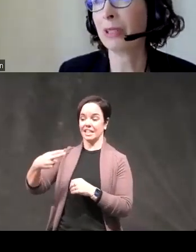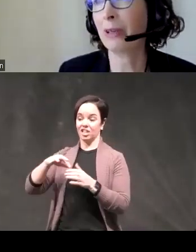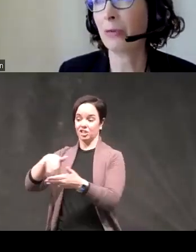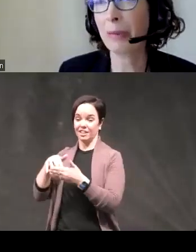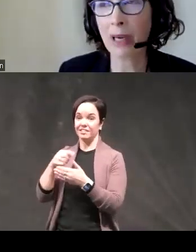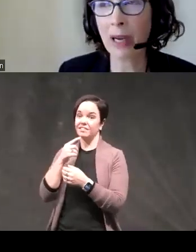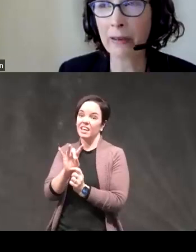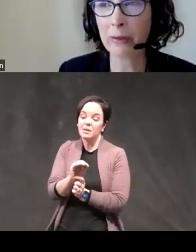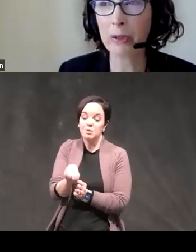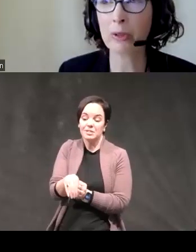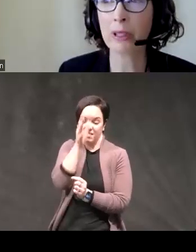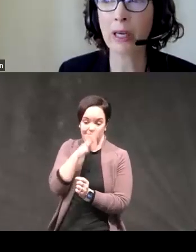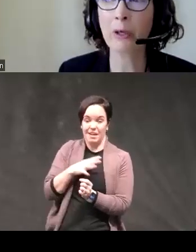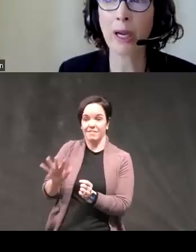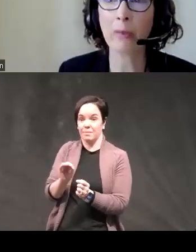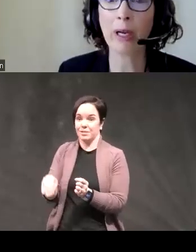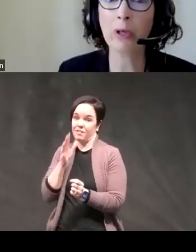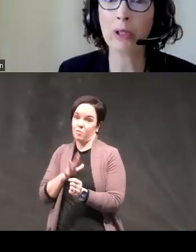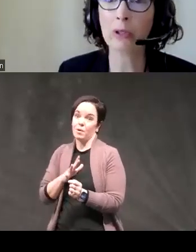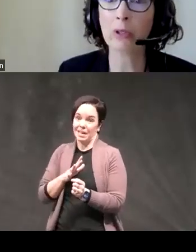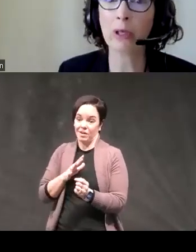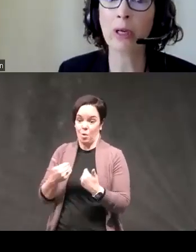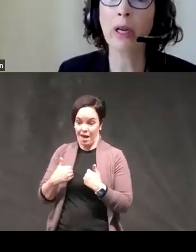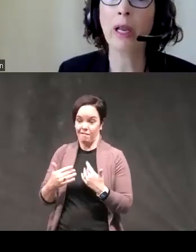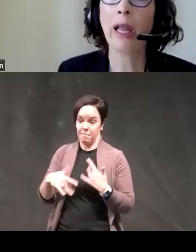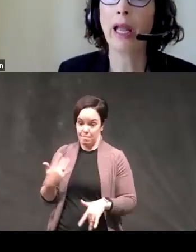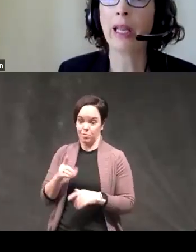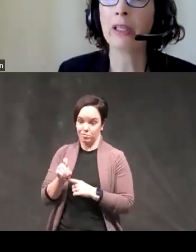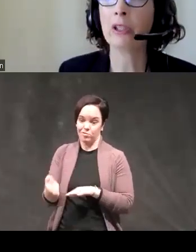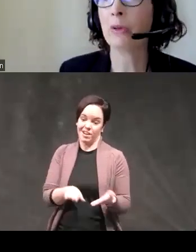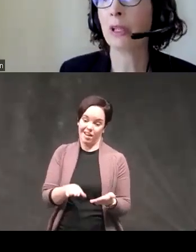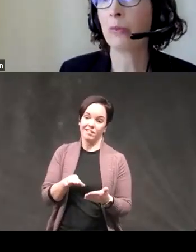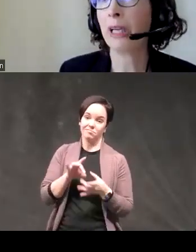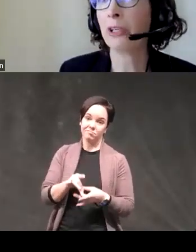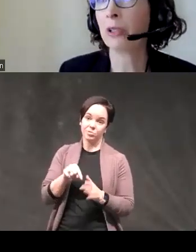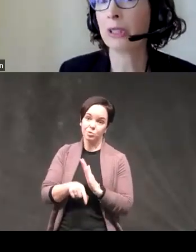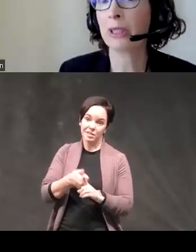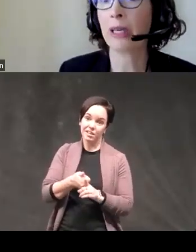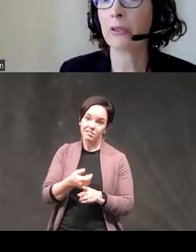percent of women dying from suicide who have bipolar disorder and in two other major studies